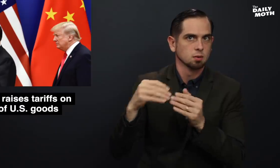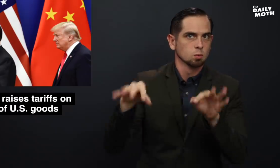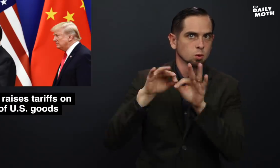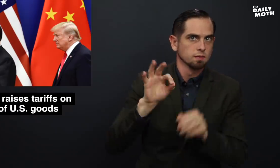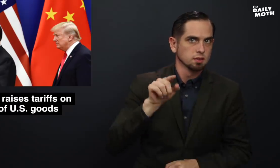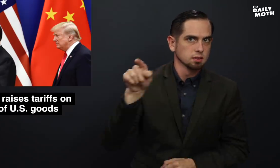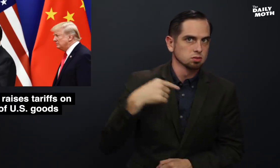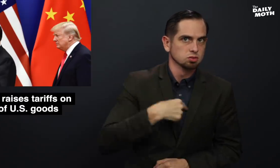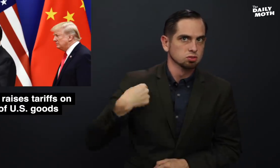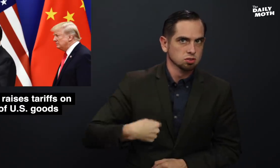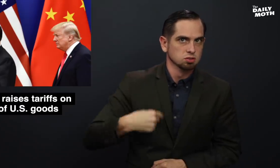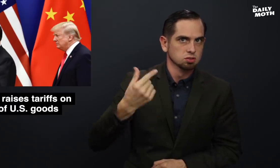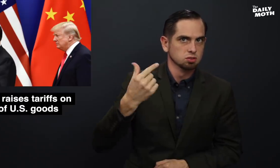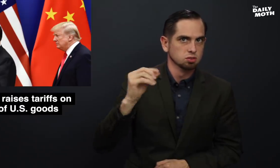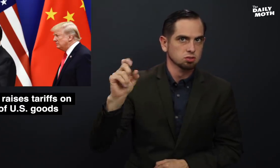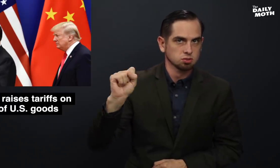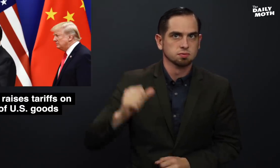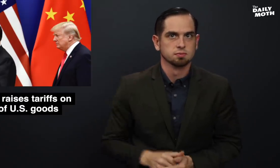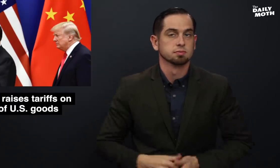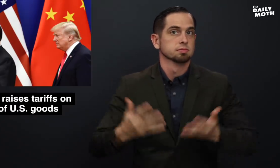worth of Chinese goods.